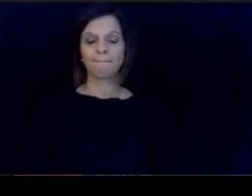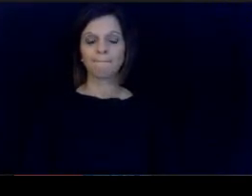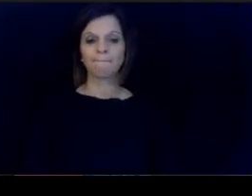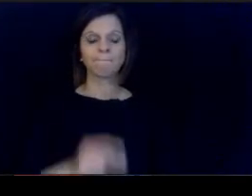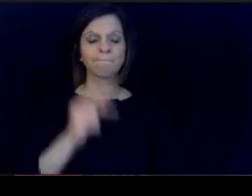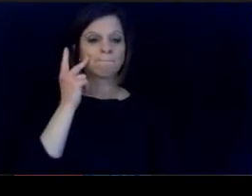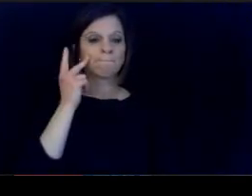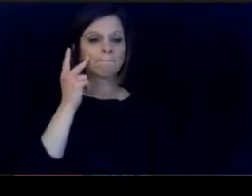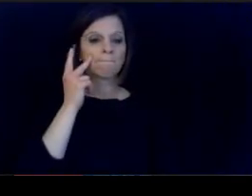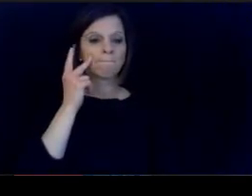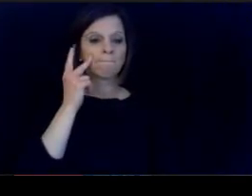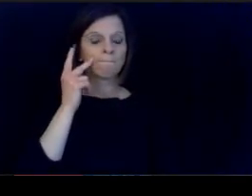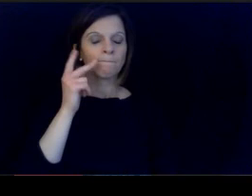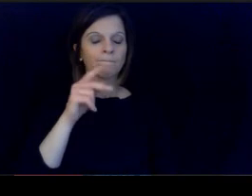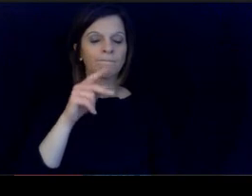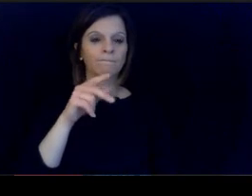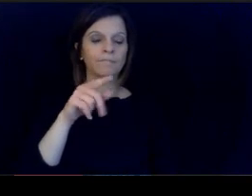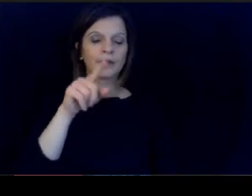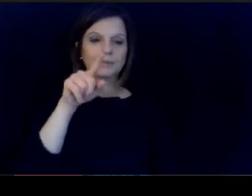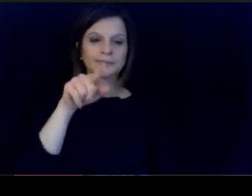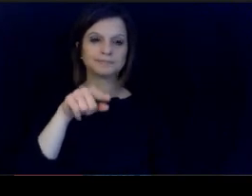Going on here to go through some of these questions.